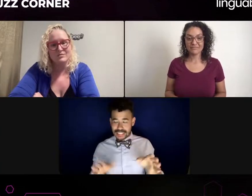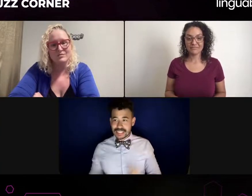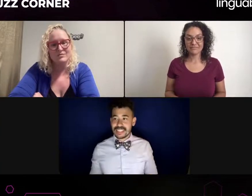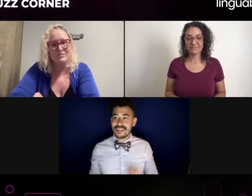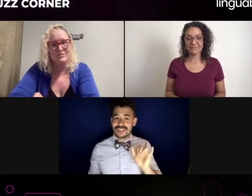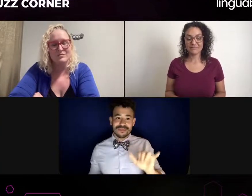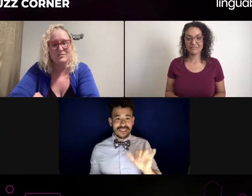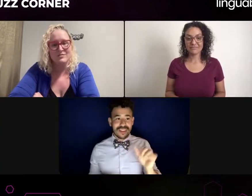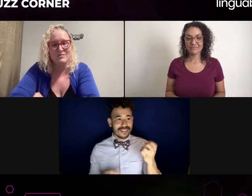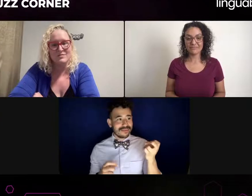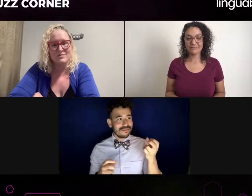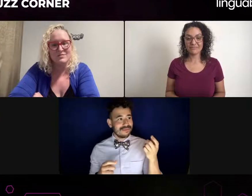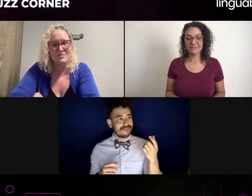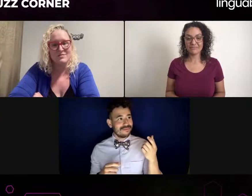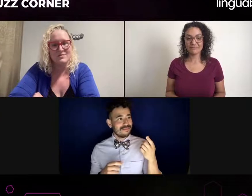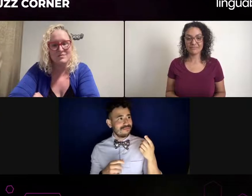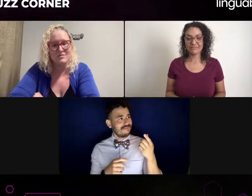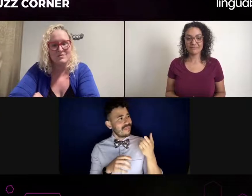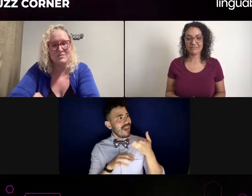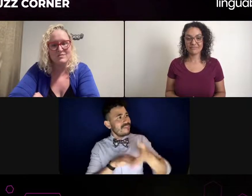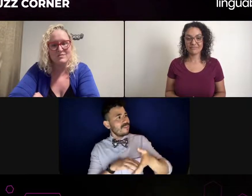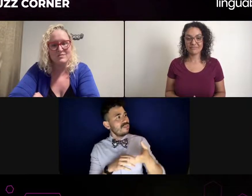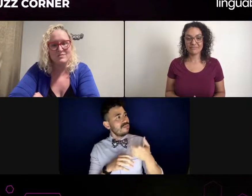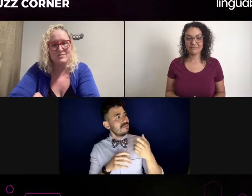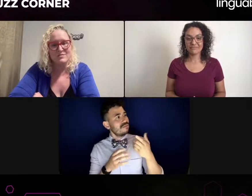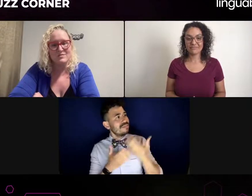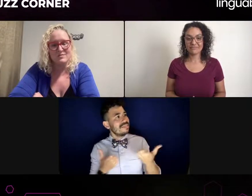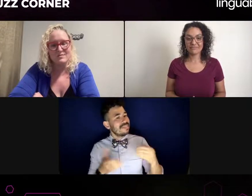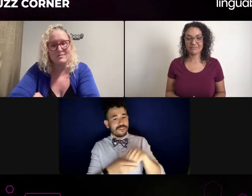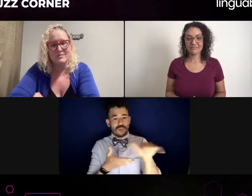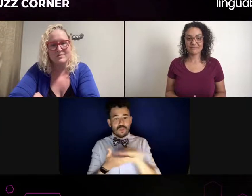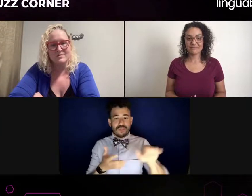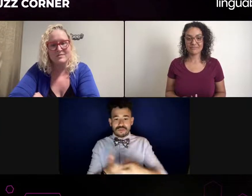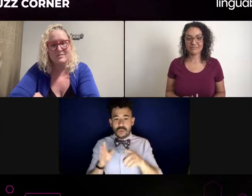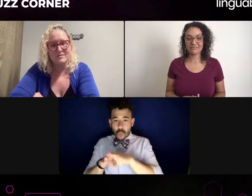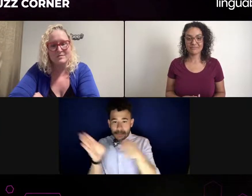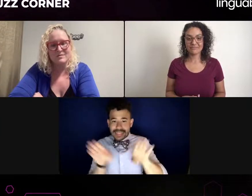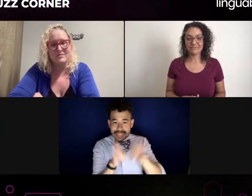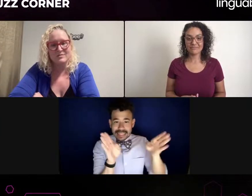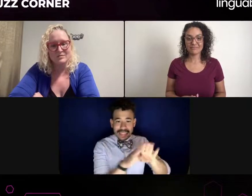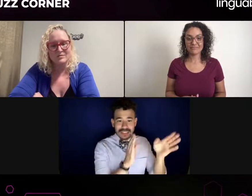But you have to look at that. You need to see that. Now, I'm delving more into that research, but I'm hoping